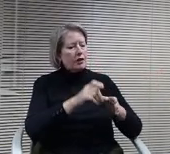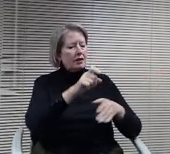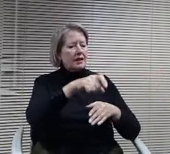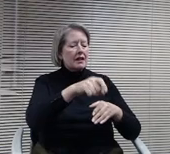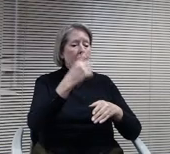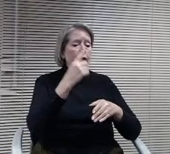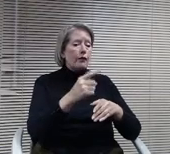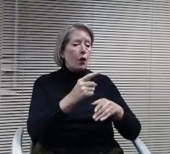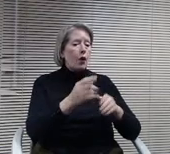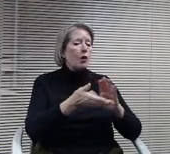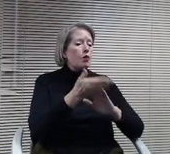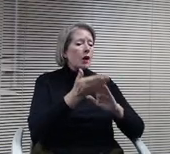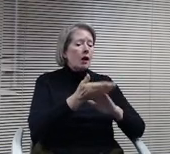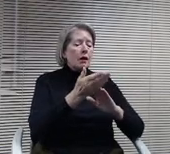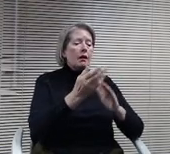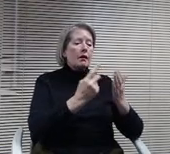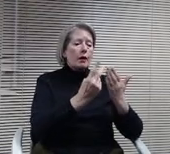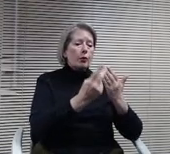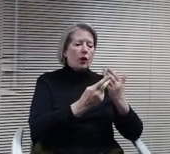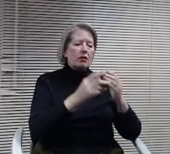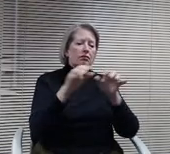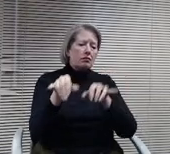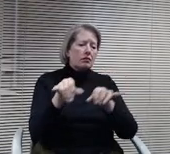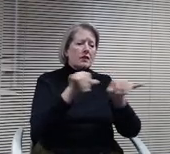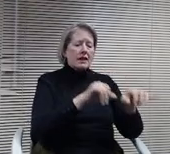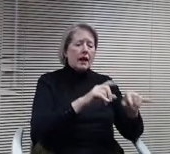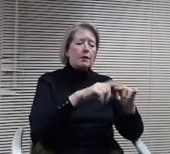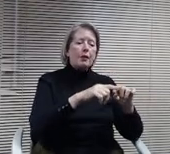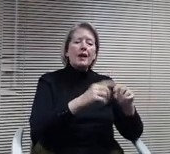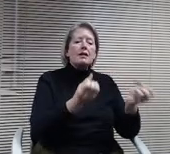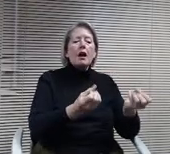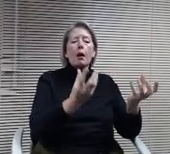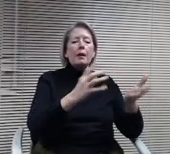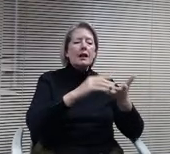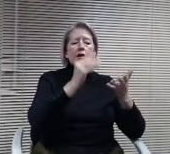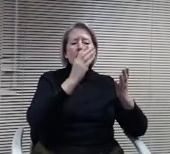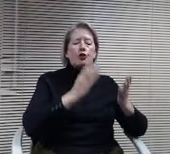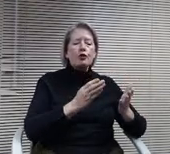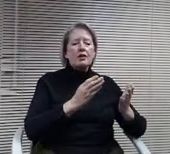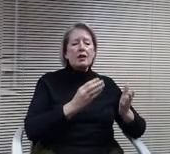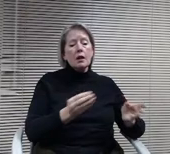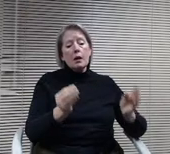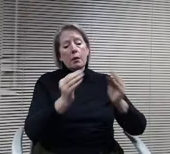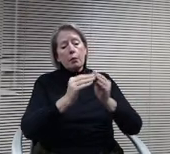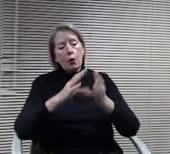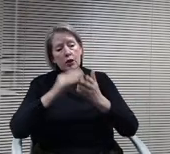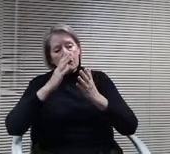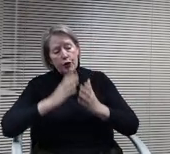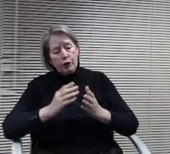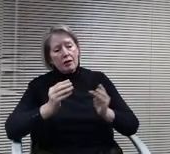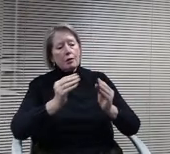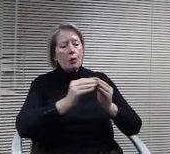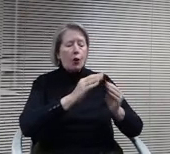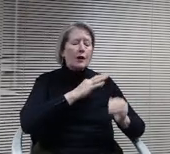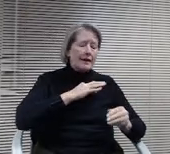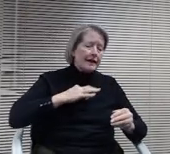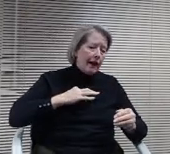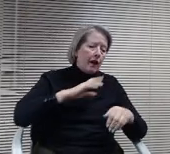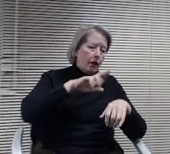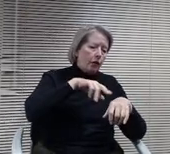the number of students assuming an equal number of students. Of course, if you have more students going there that would change, but then in terms of the